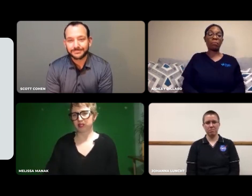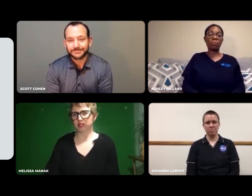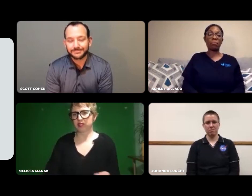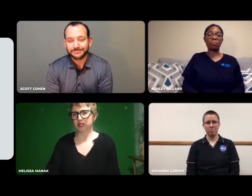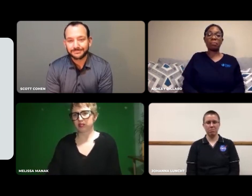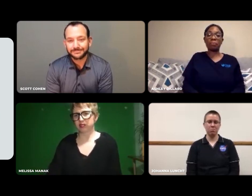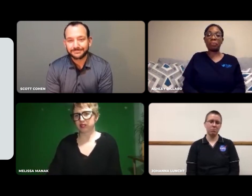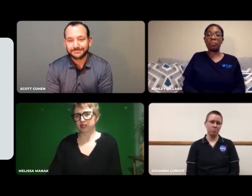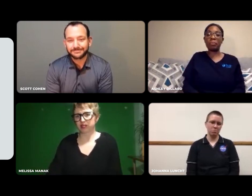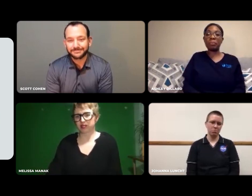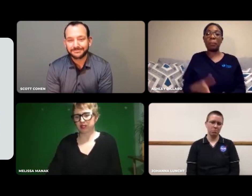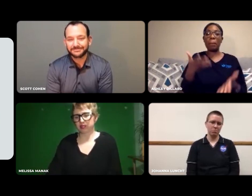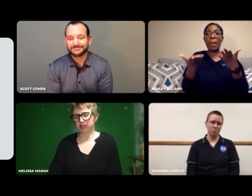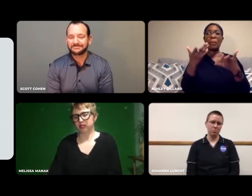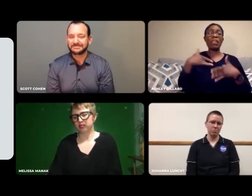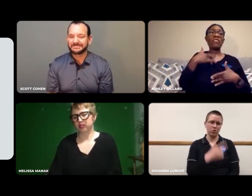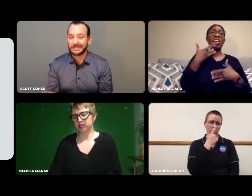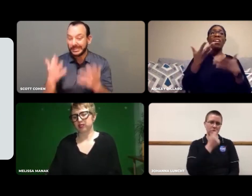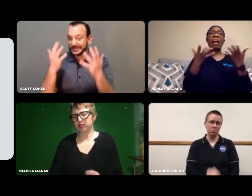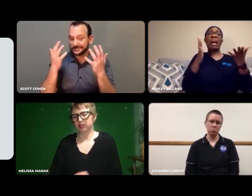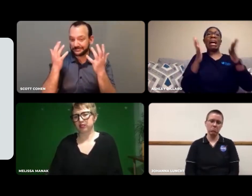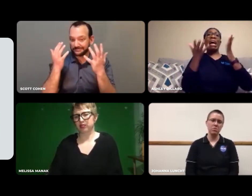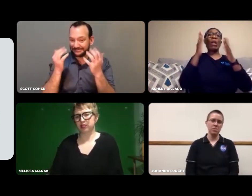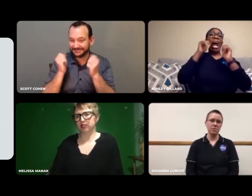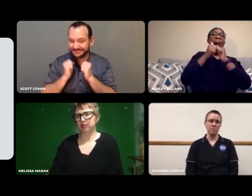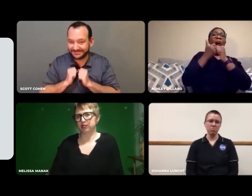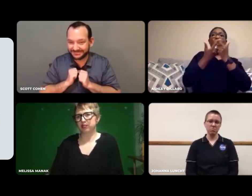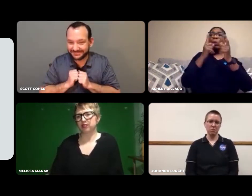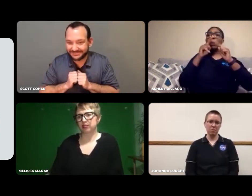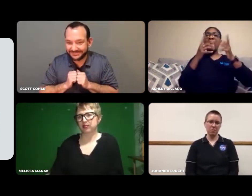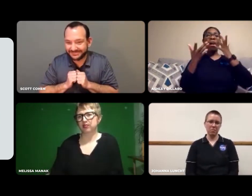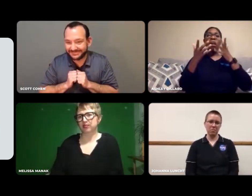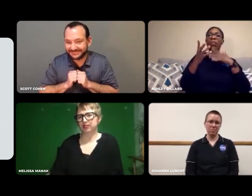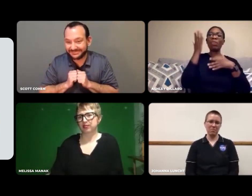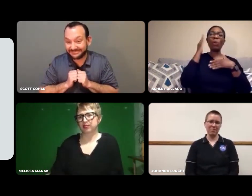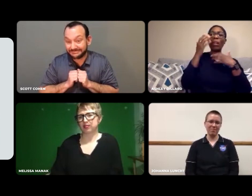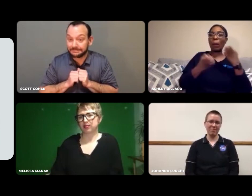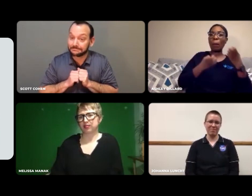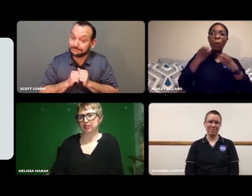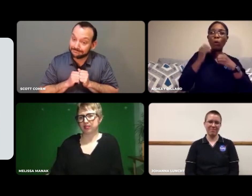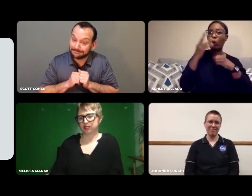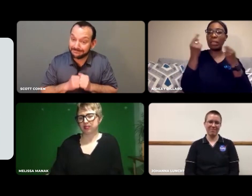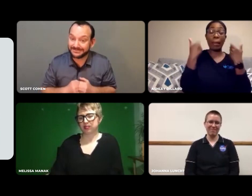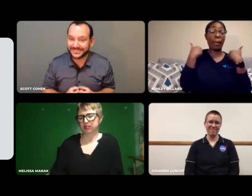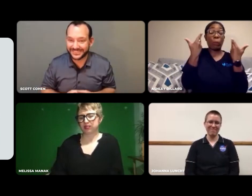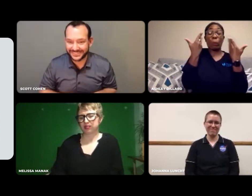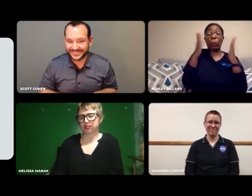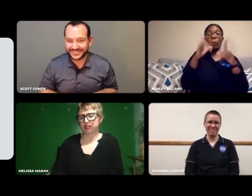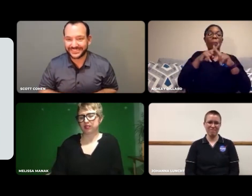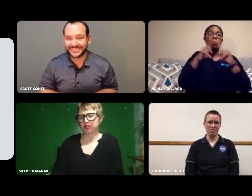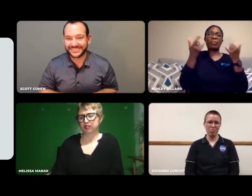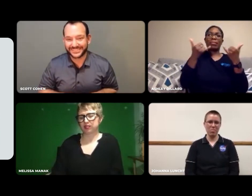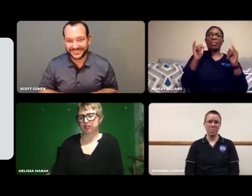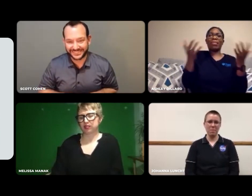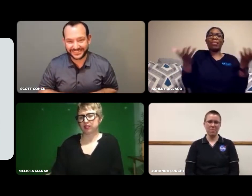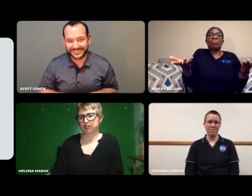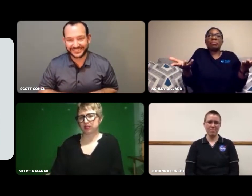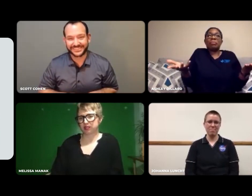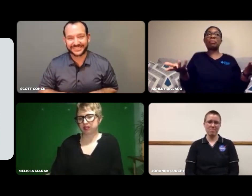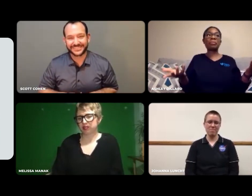They may not want to be asked questions. Maybe they think we're too emotional. I don't know.